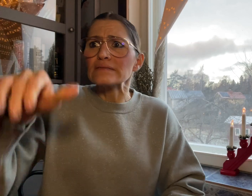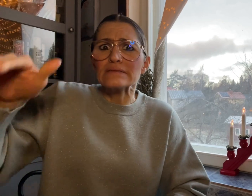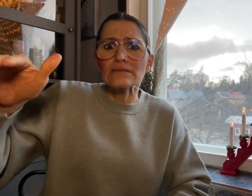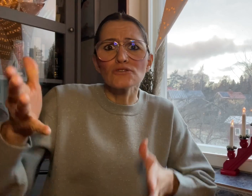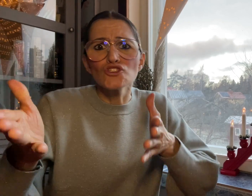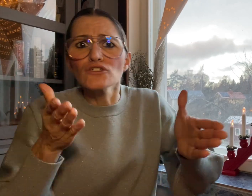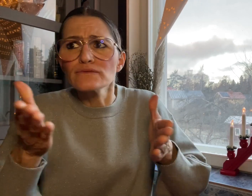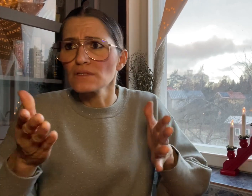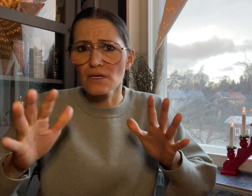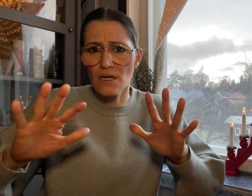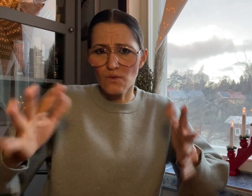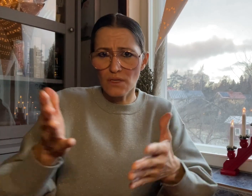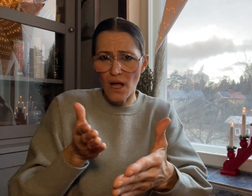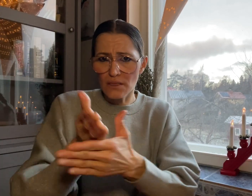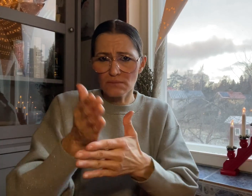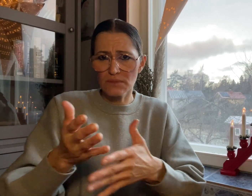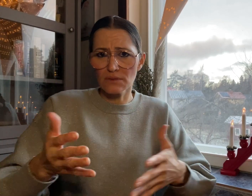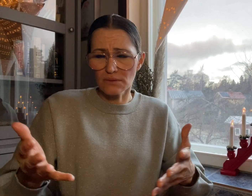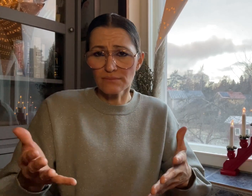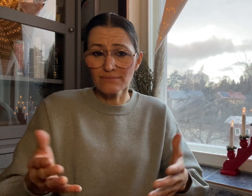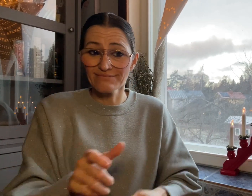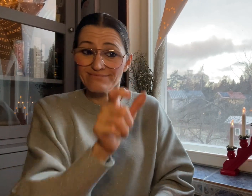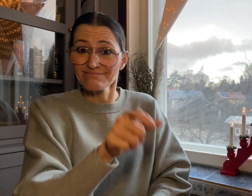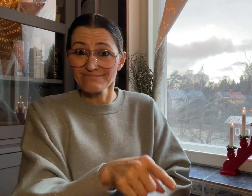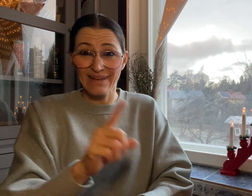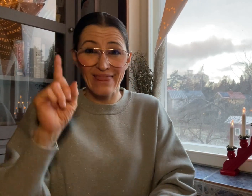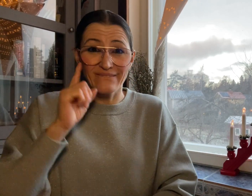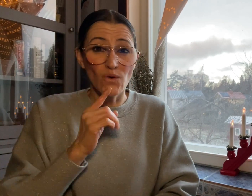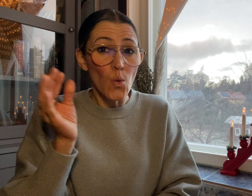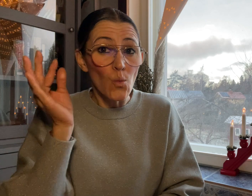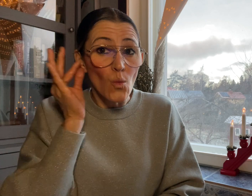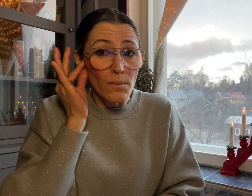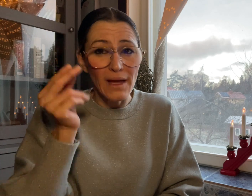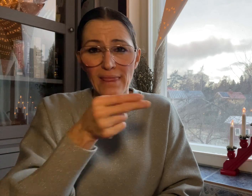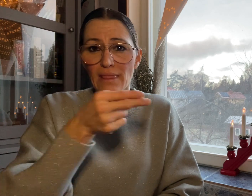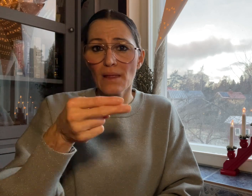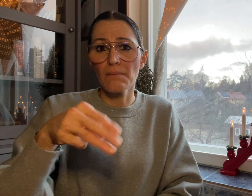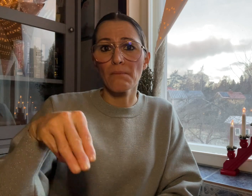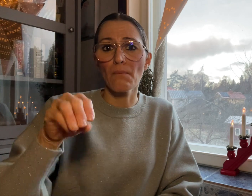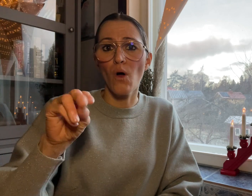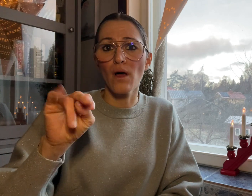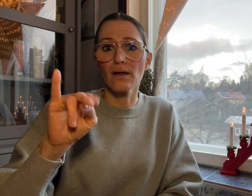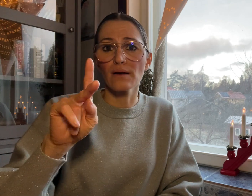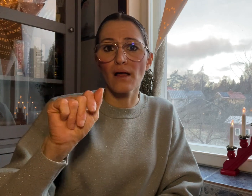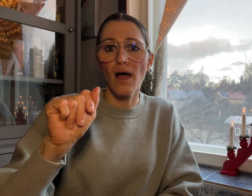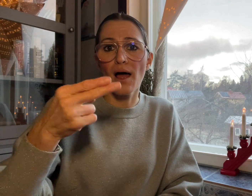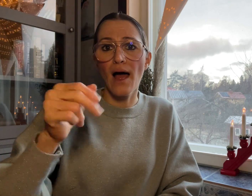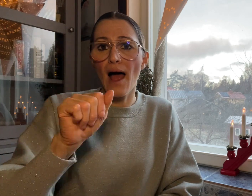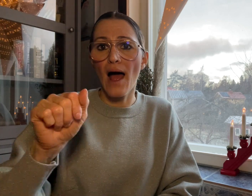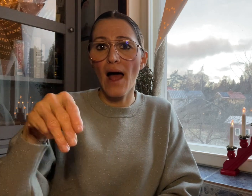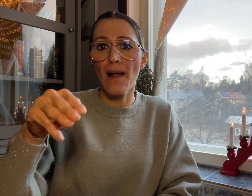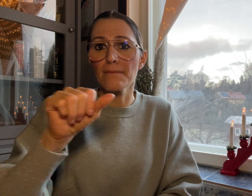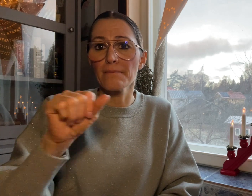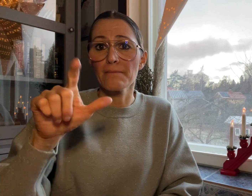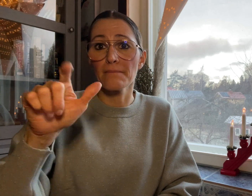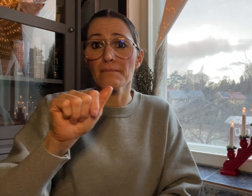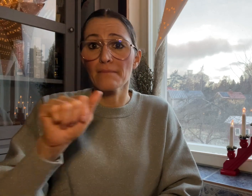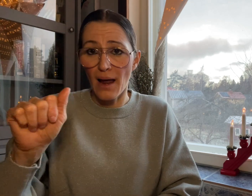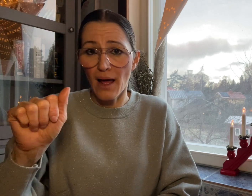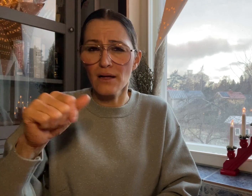and her Deaf partner woke up to the smell of smoke half